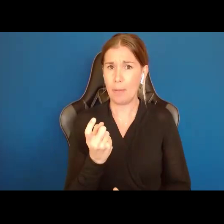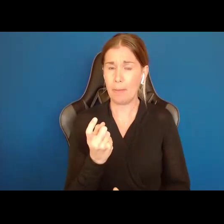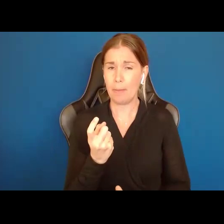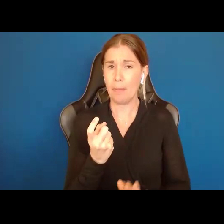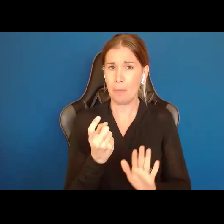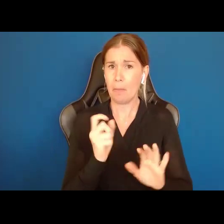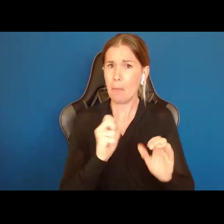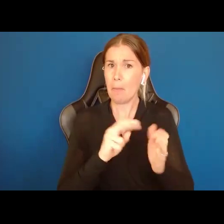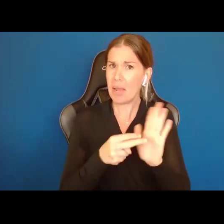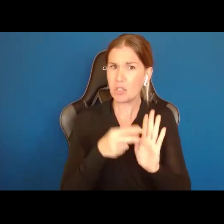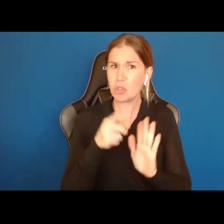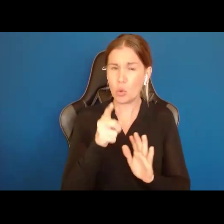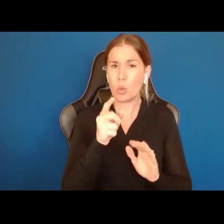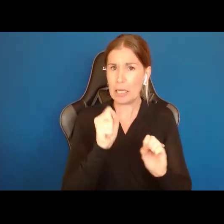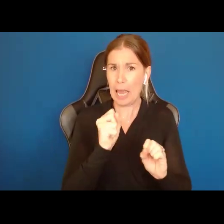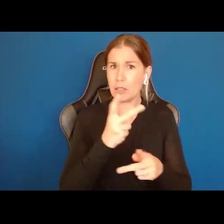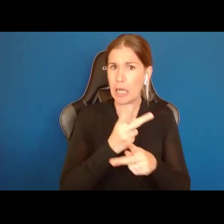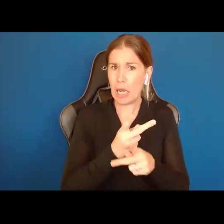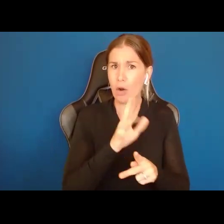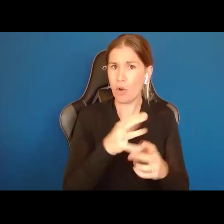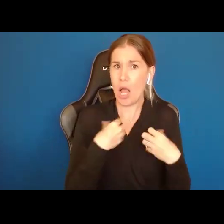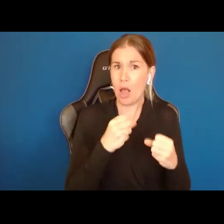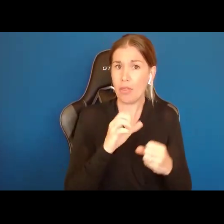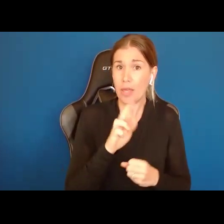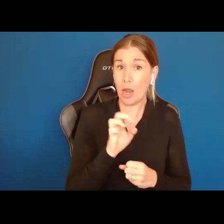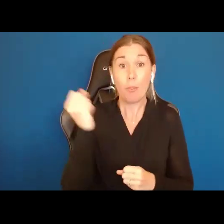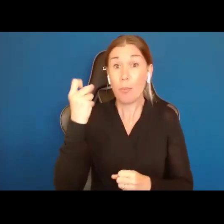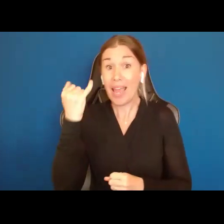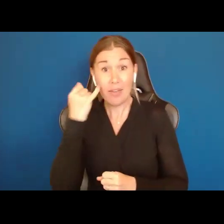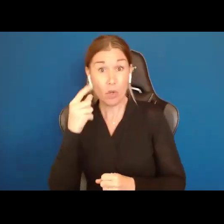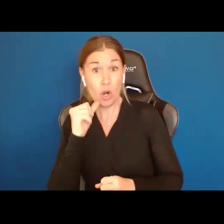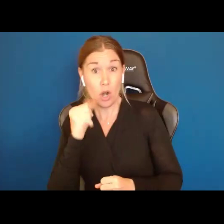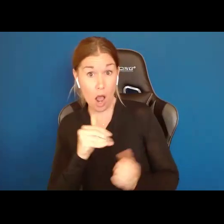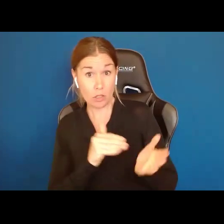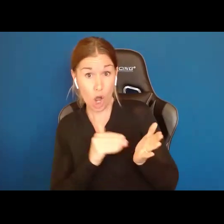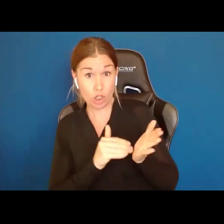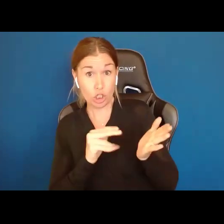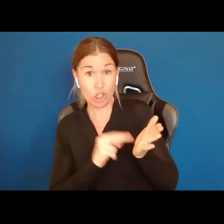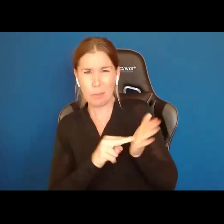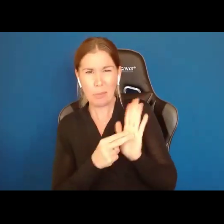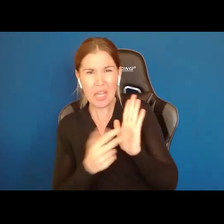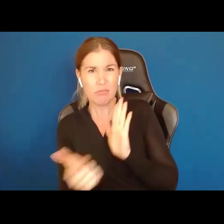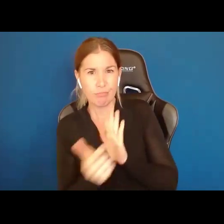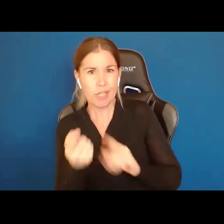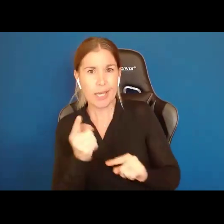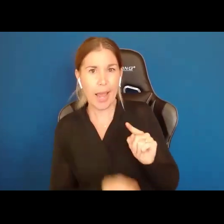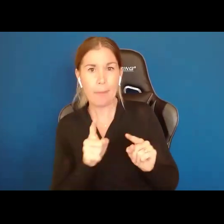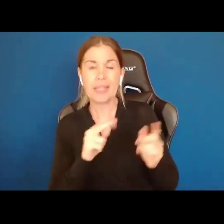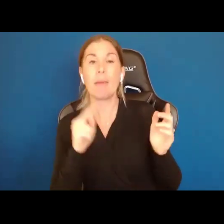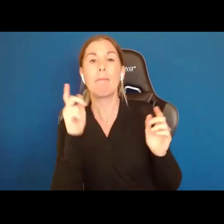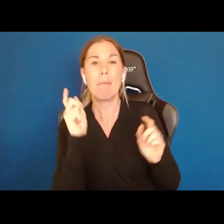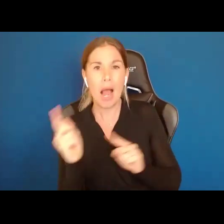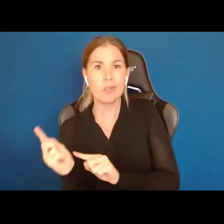diagnosis yourself, you can't prescribe yourself your own medication. That means you have to get help, you have to go to the doctor,